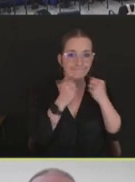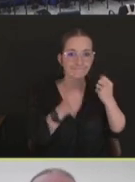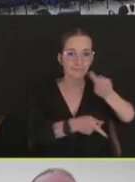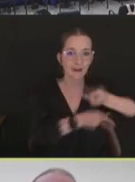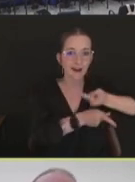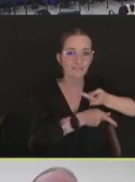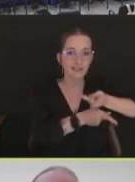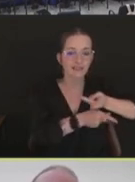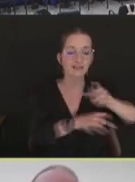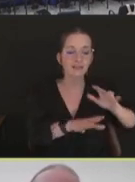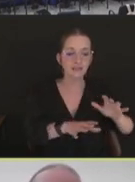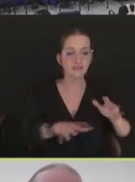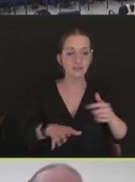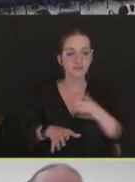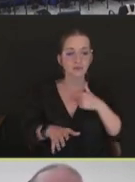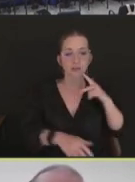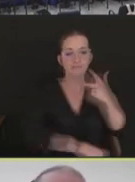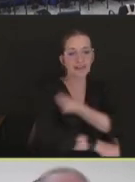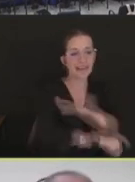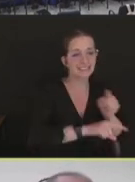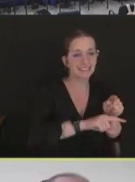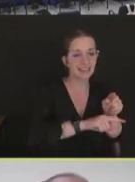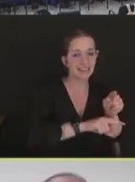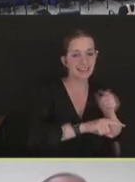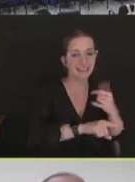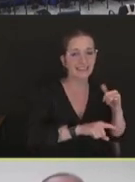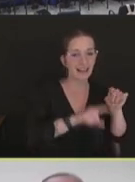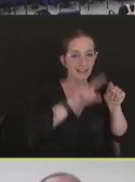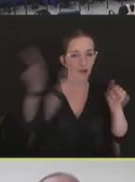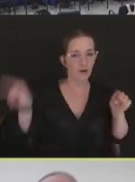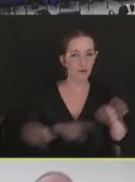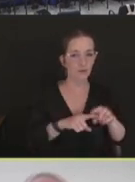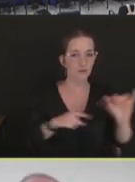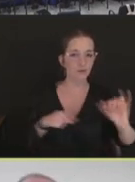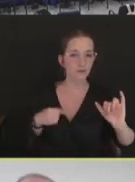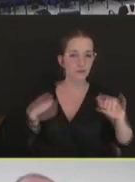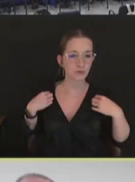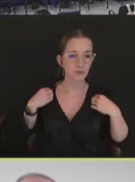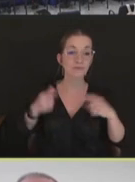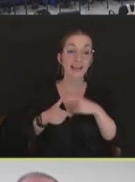and we vaccinate them in that zone there too. And so -- and then, we watch and make